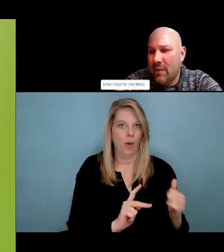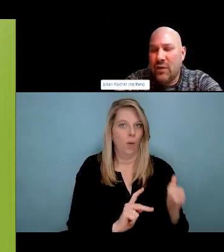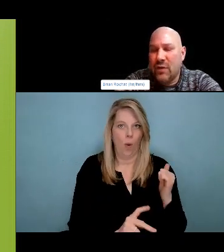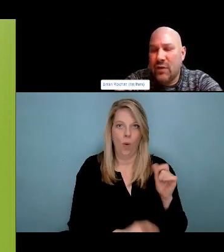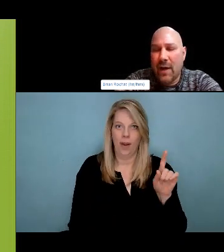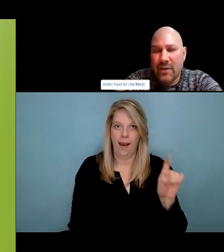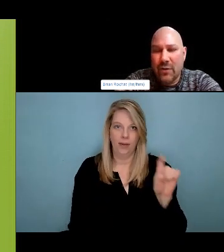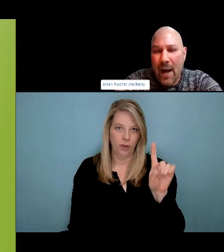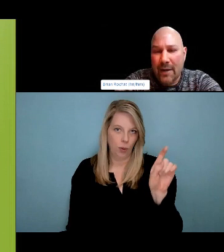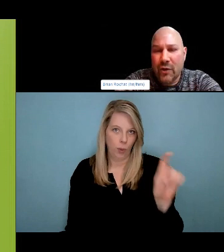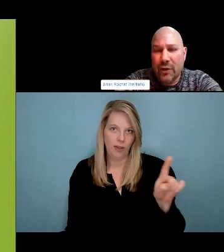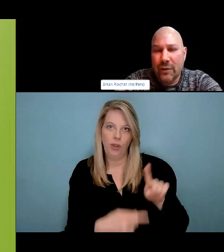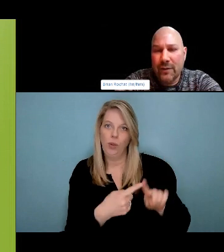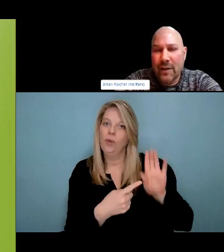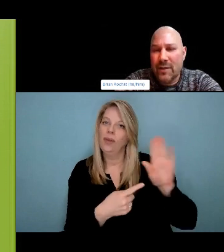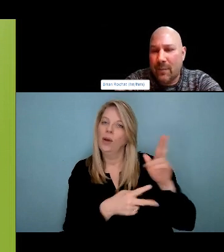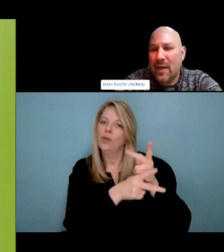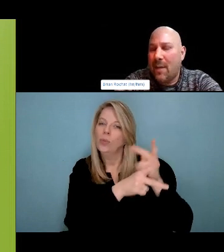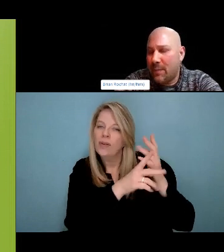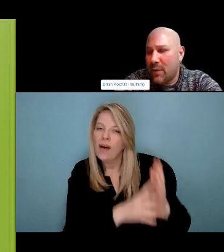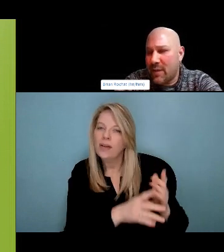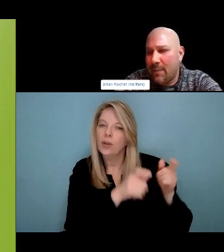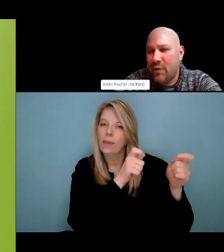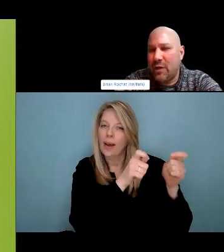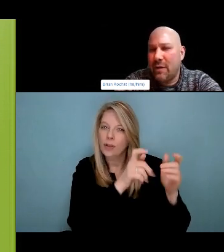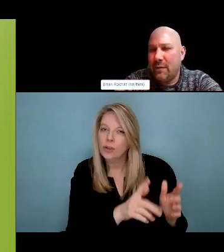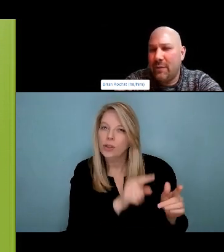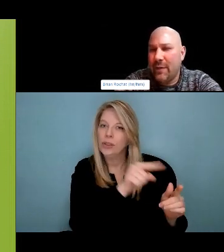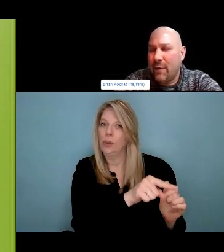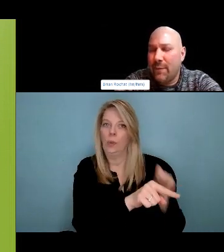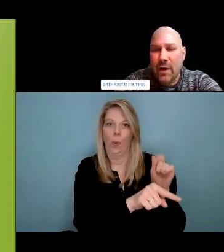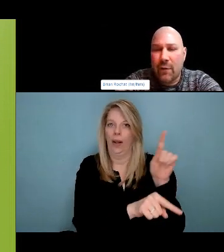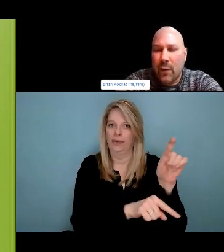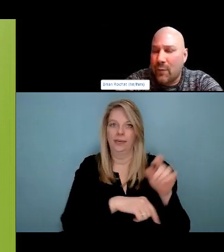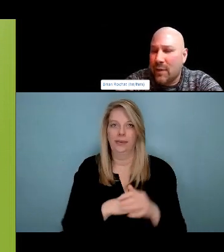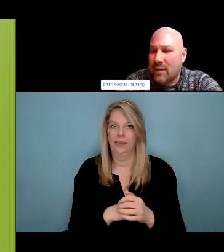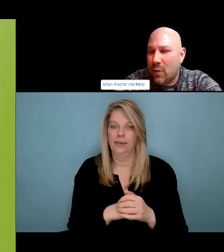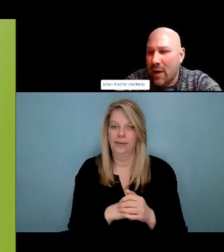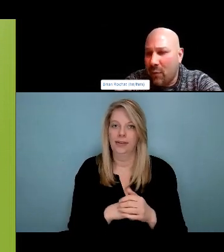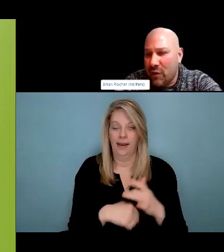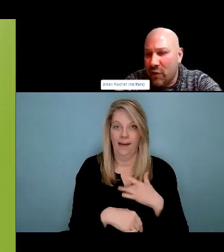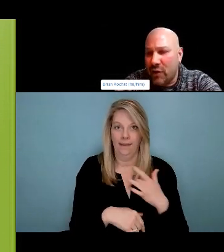of times I'm looking for that one person that maybe needs to talk to somebody, I want to